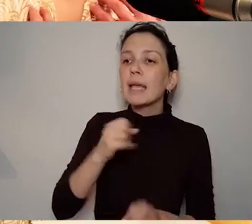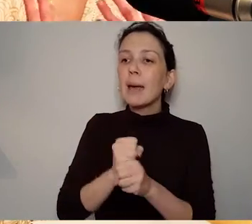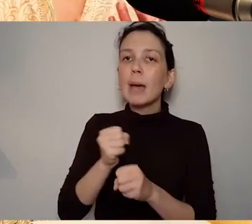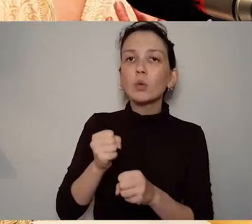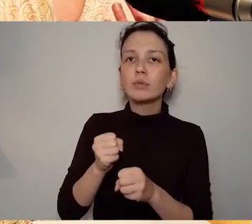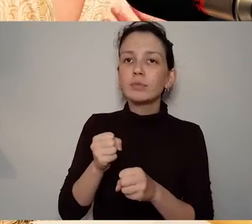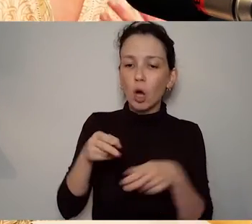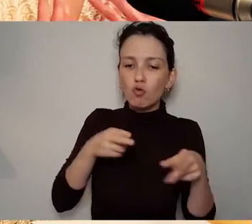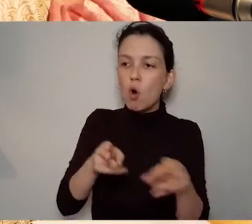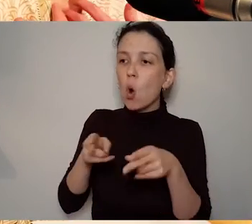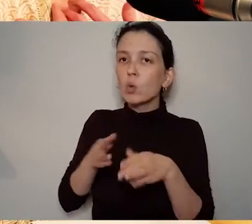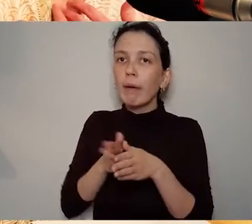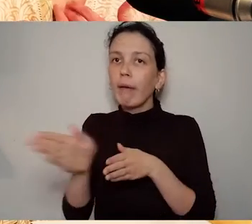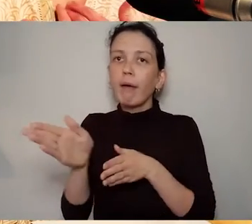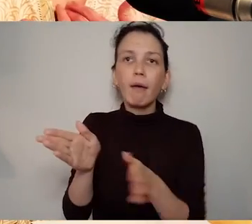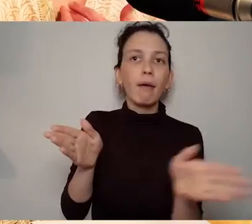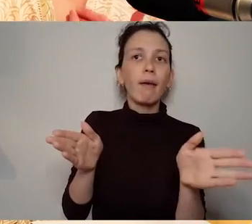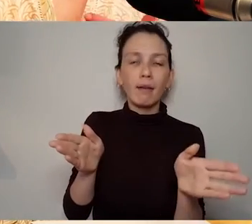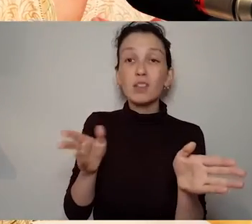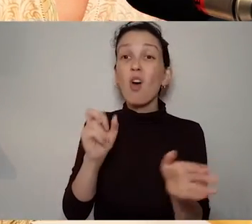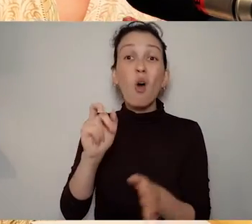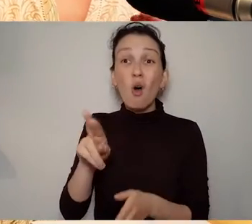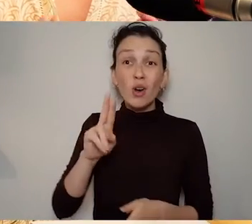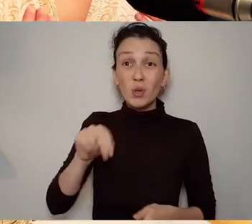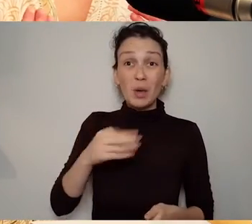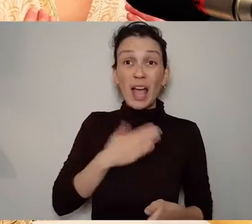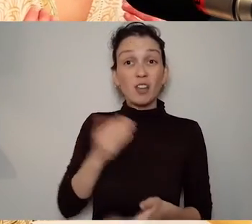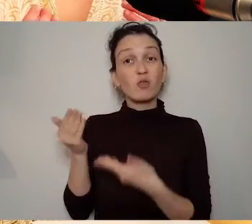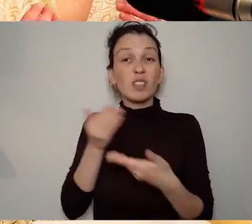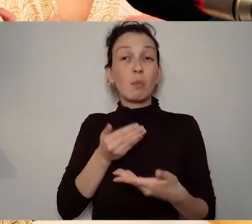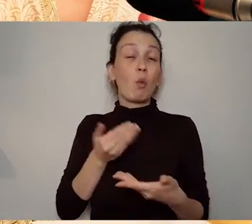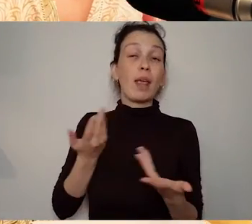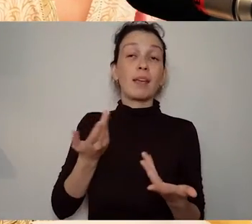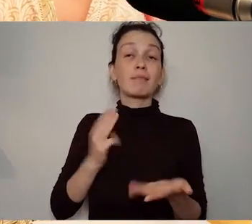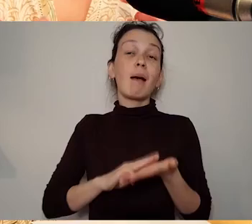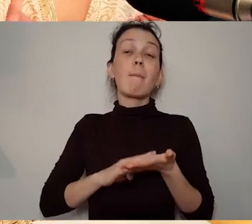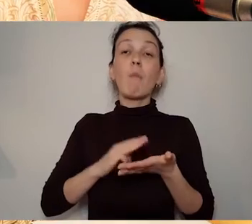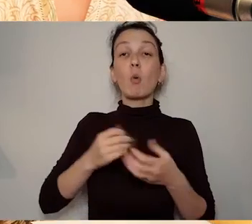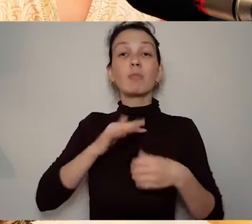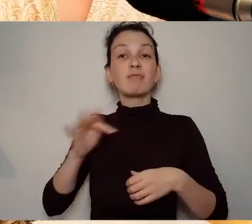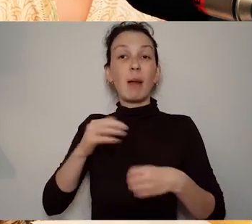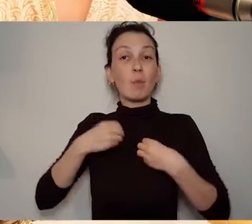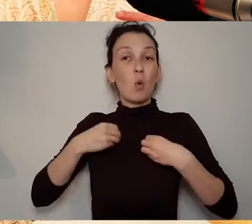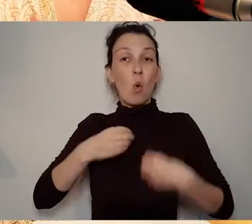that you want to tell. It's usually a personal story. And so the participants will record the